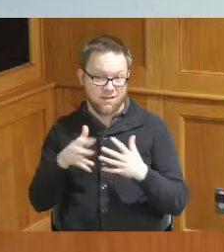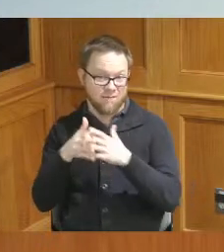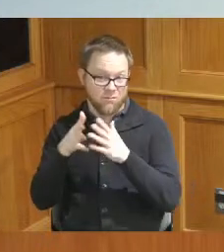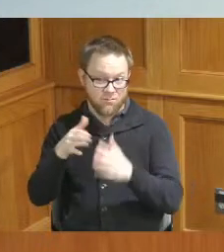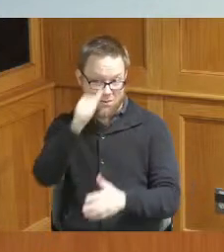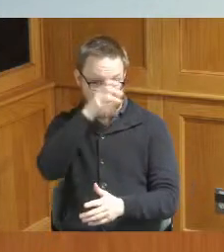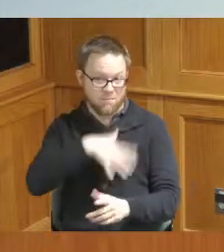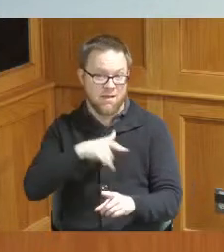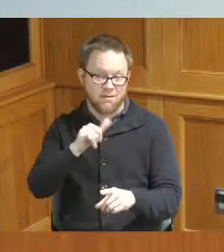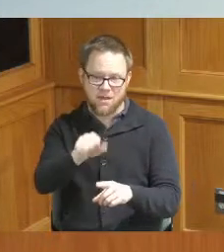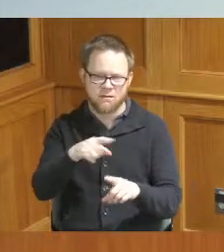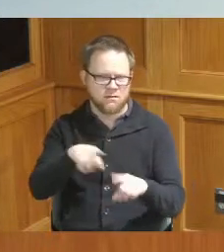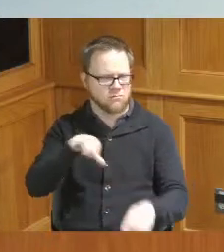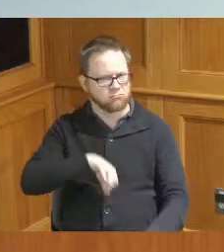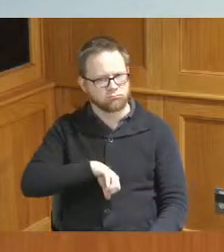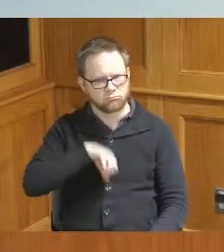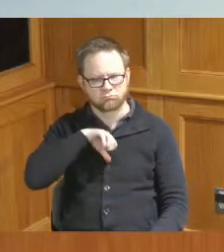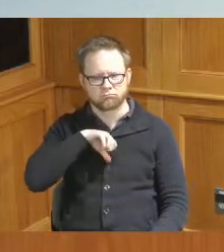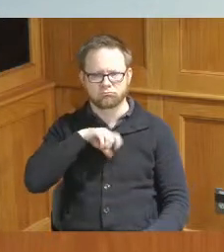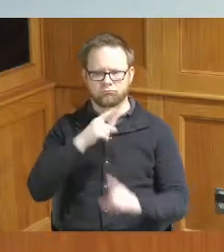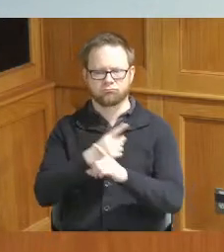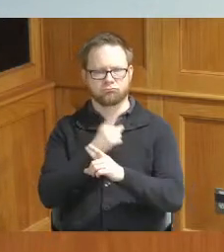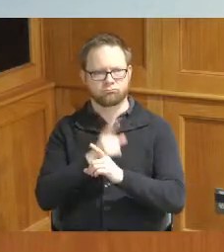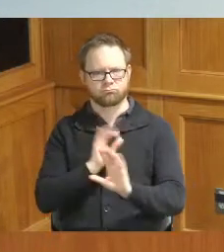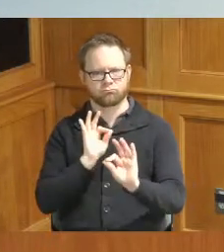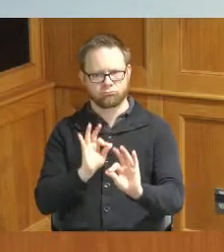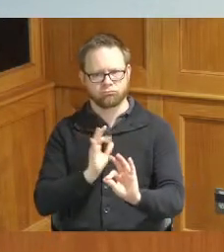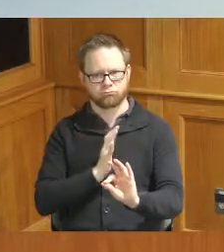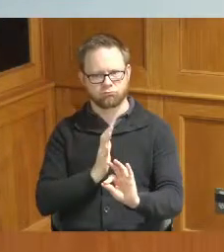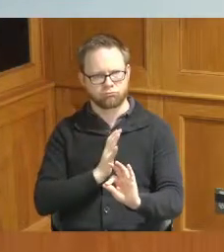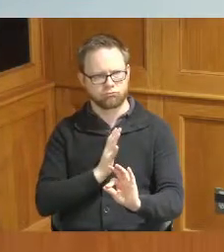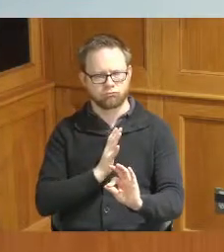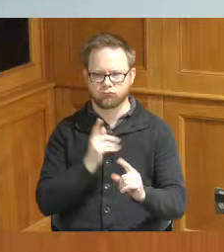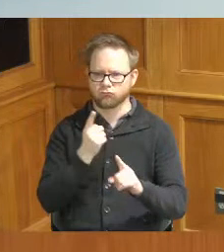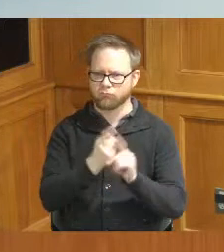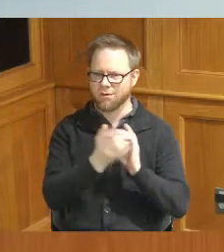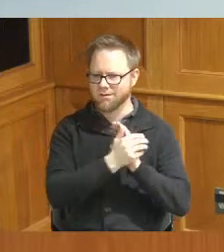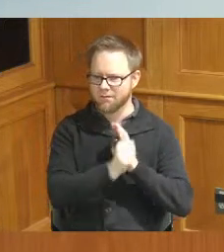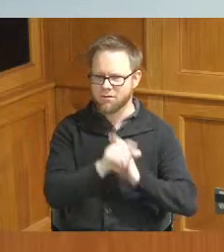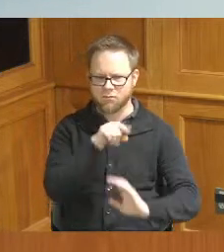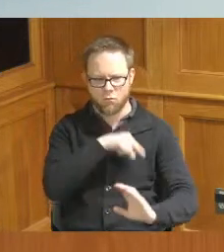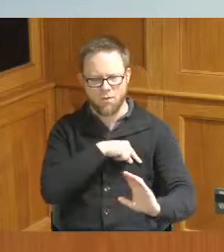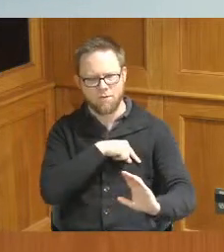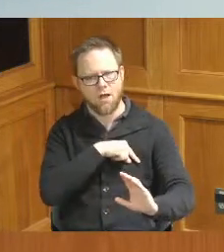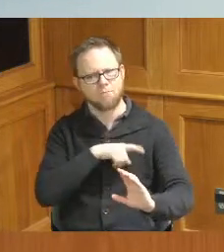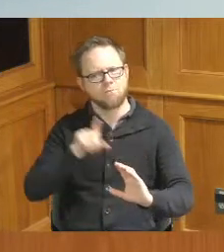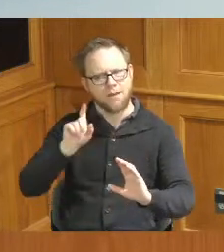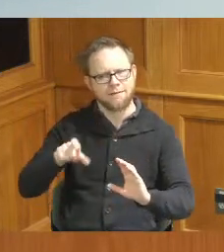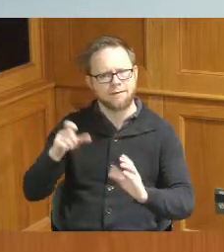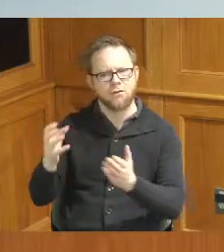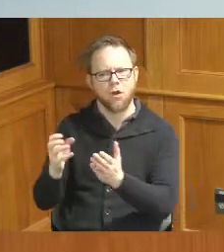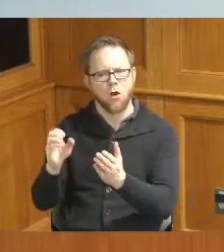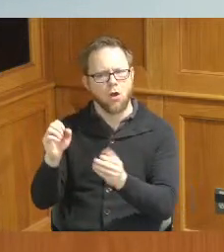carried himself with dignity he had the skill sets but just needed the opportunity and now he will be